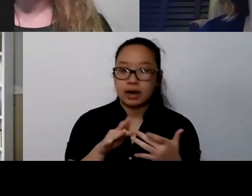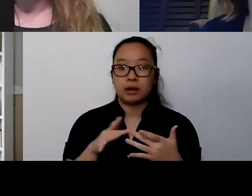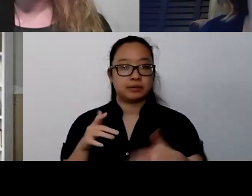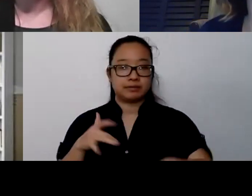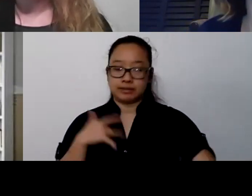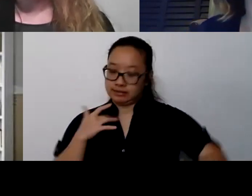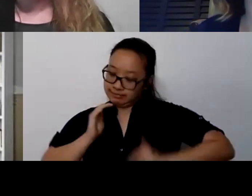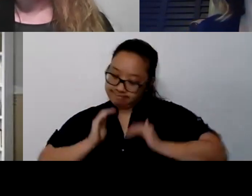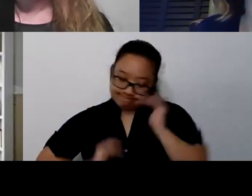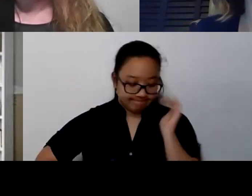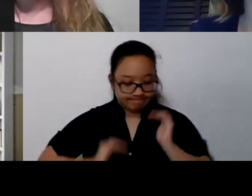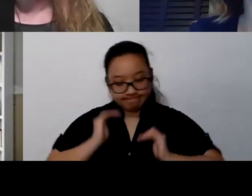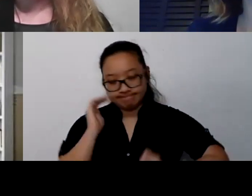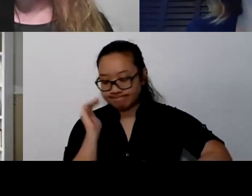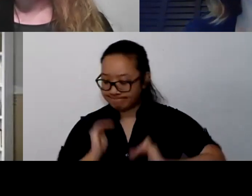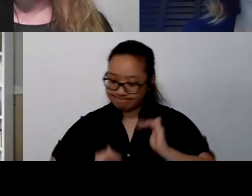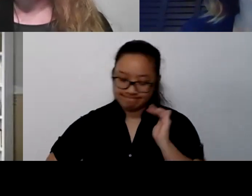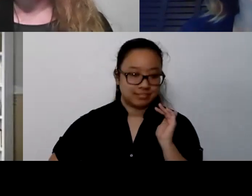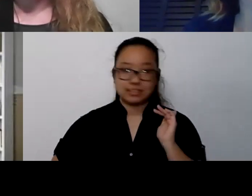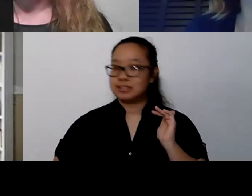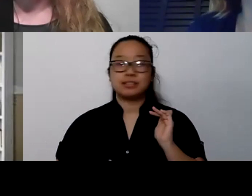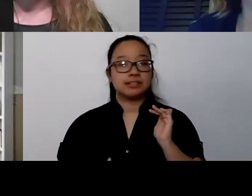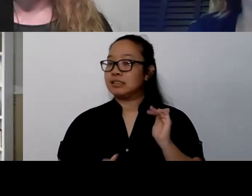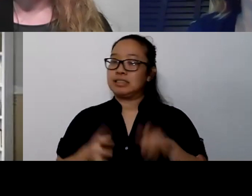And so it just really appreciate